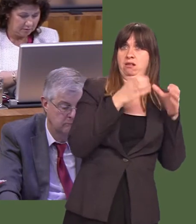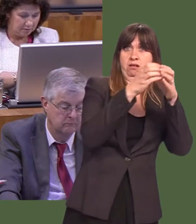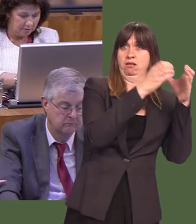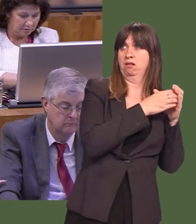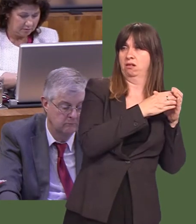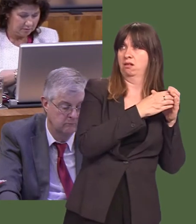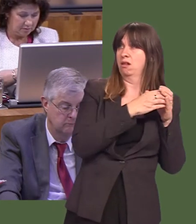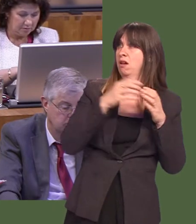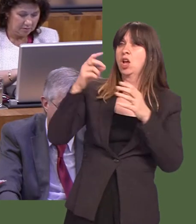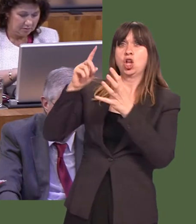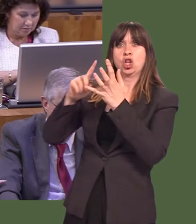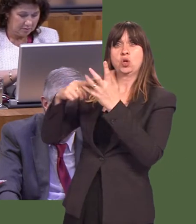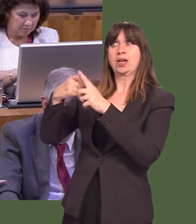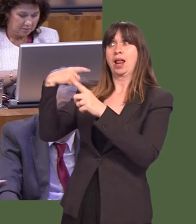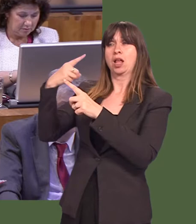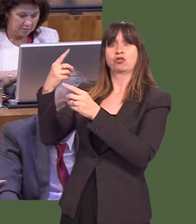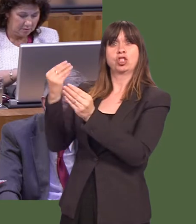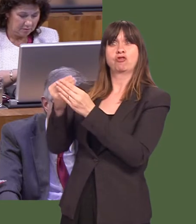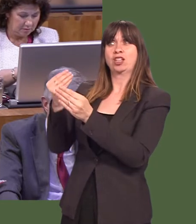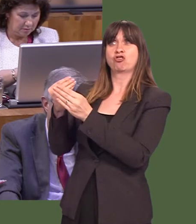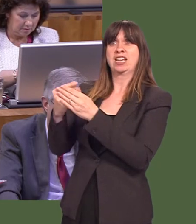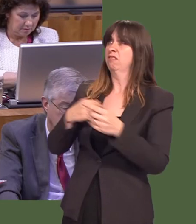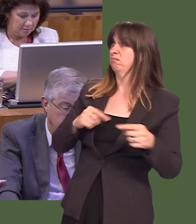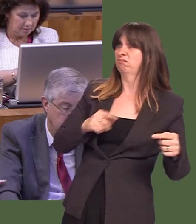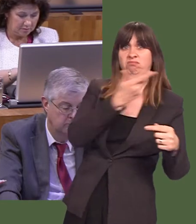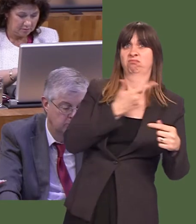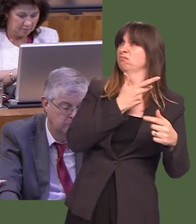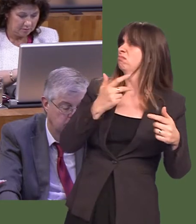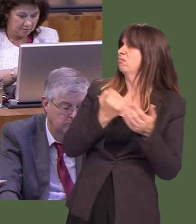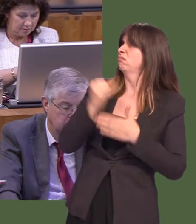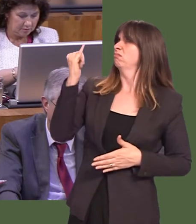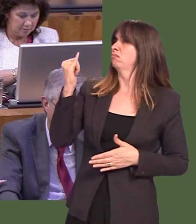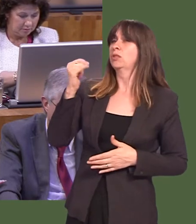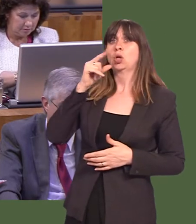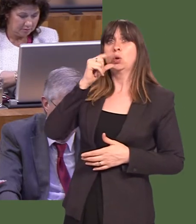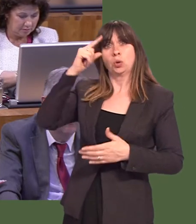and the UK Treasury, ultimately it is resolved by the UK Treasury. Those days have to go.